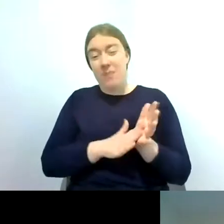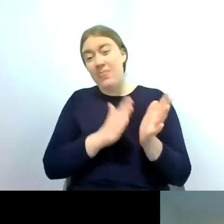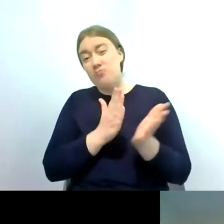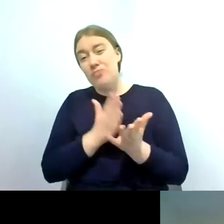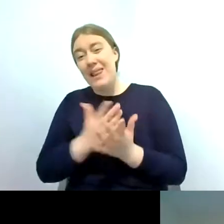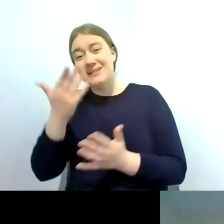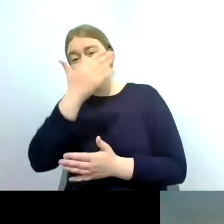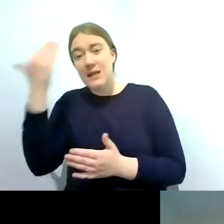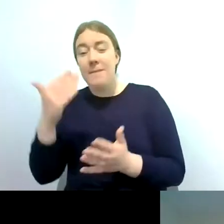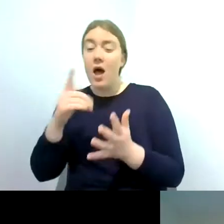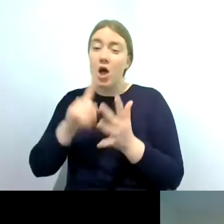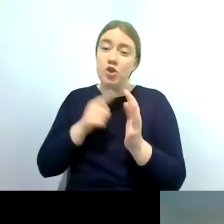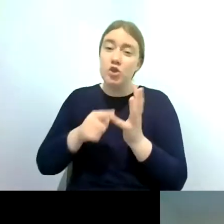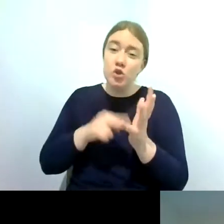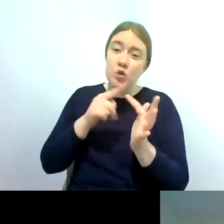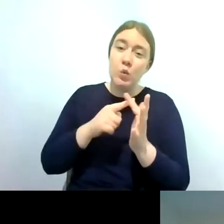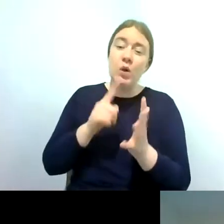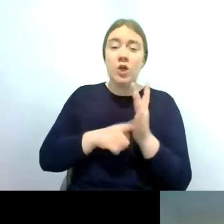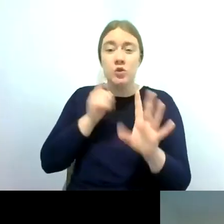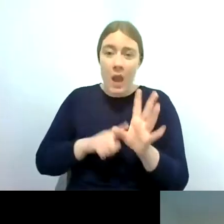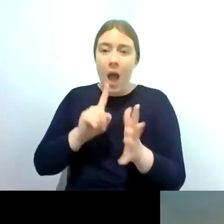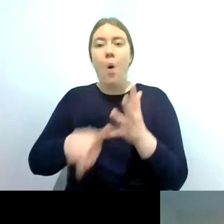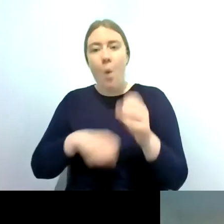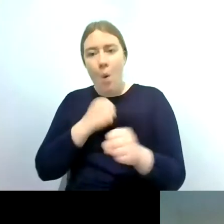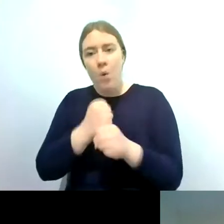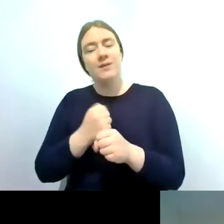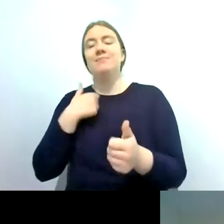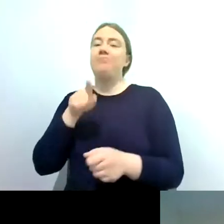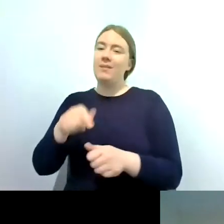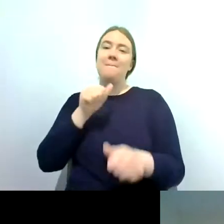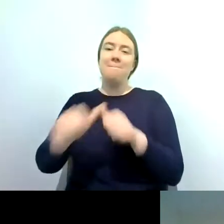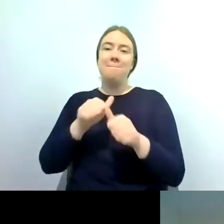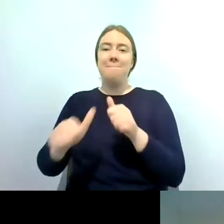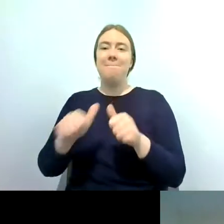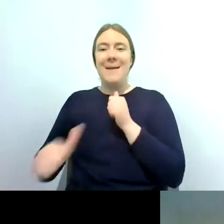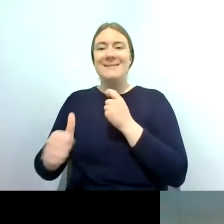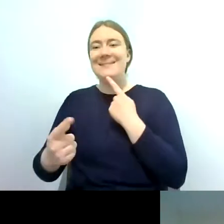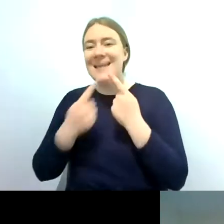and august you're going to get your best data and then uh it starts tailing off again as we get into